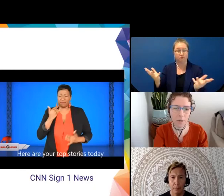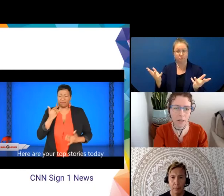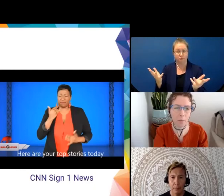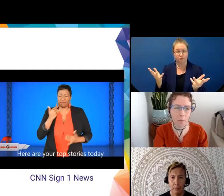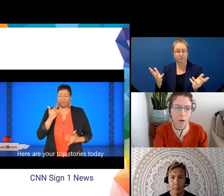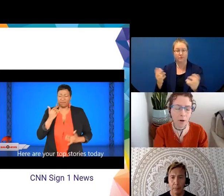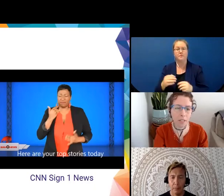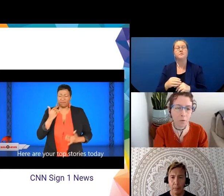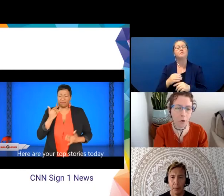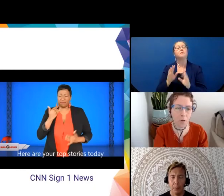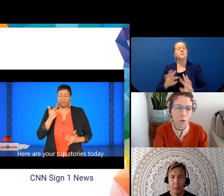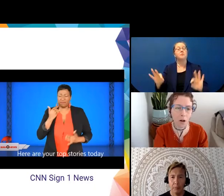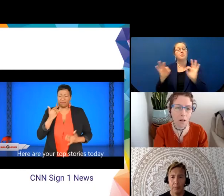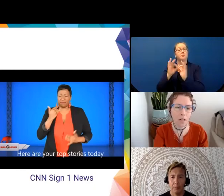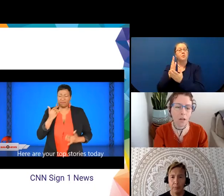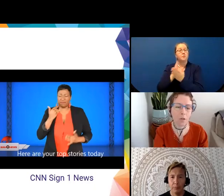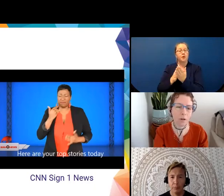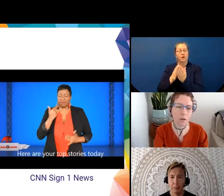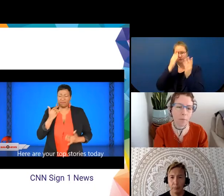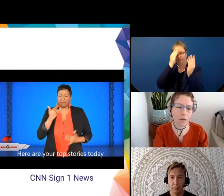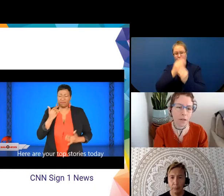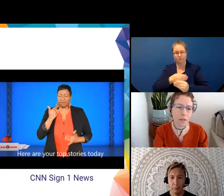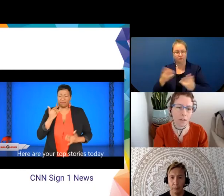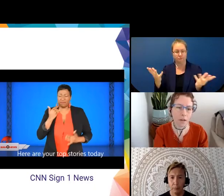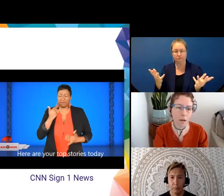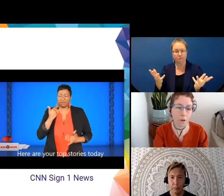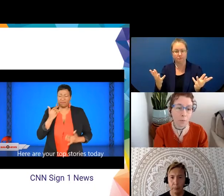But the important part is INFORM-YOU-ALL, which is going to mark first person subject,